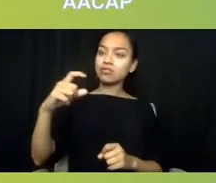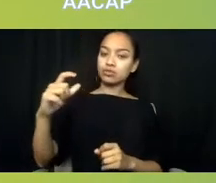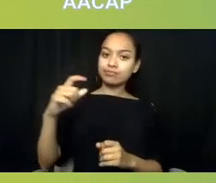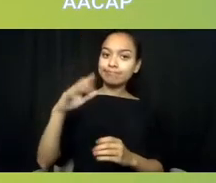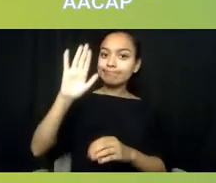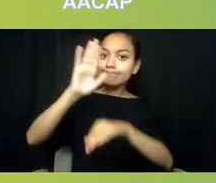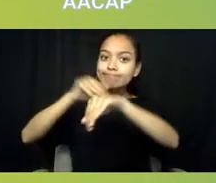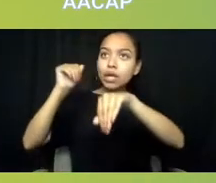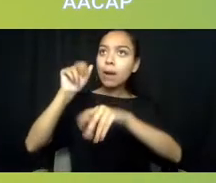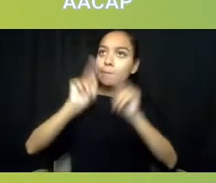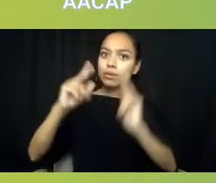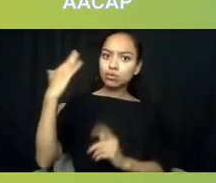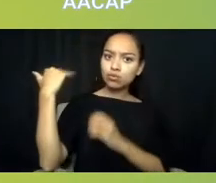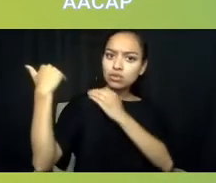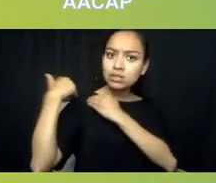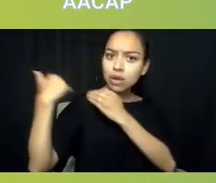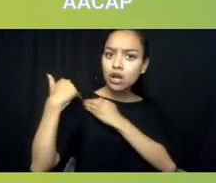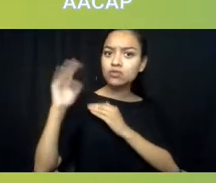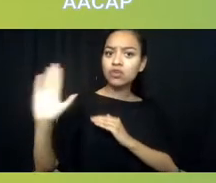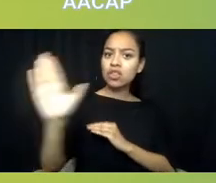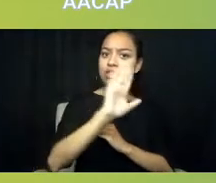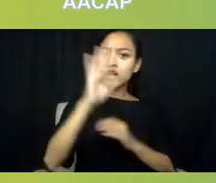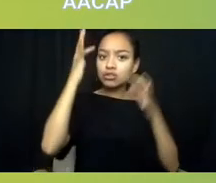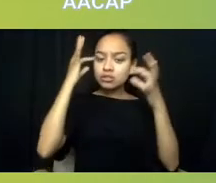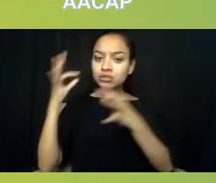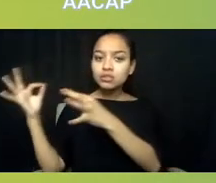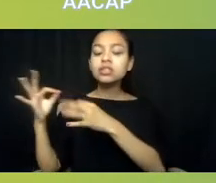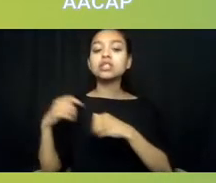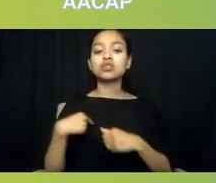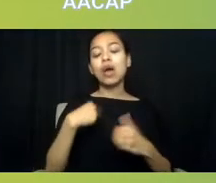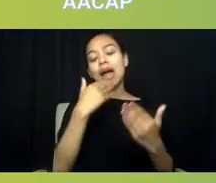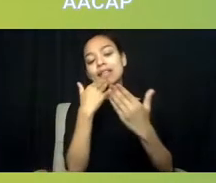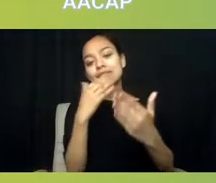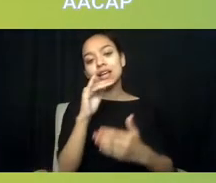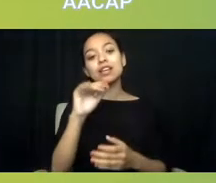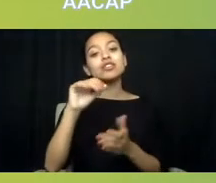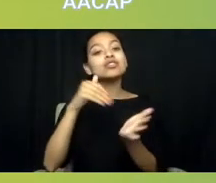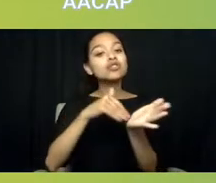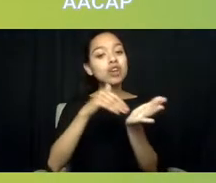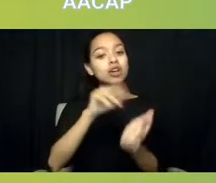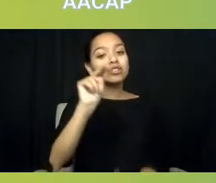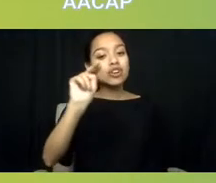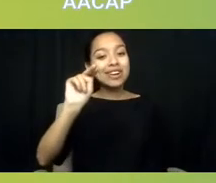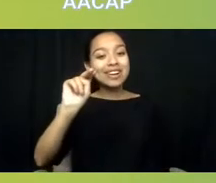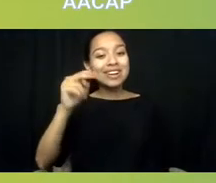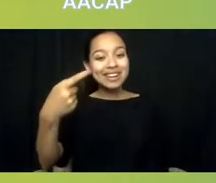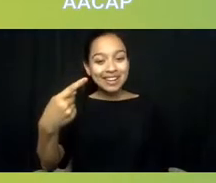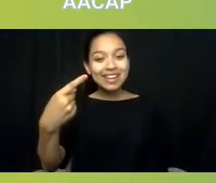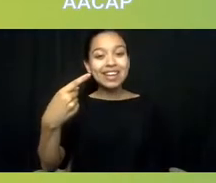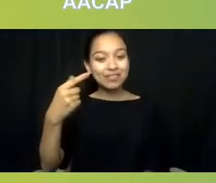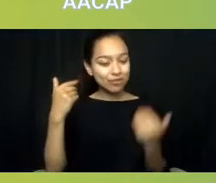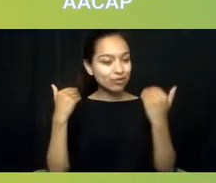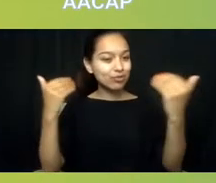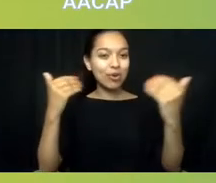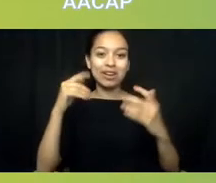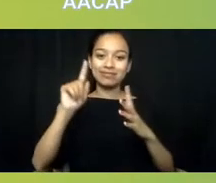And so I thank Dr. Ng for going into this profession and for his leadership of the child and adolescent psychiatrists.